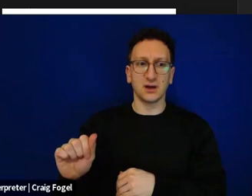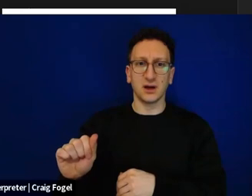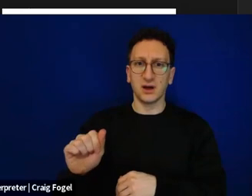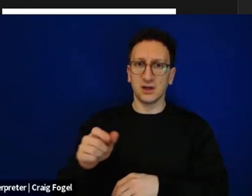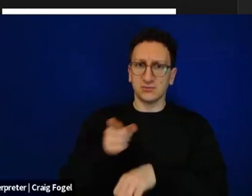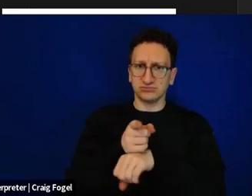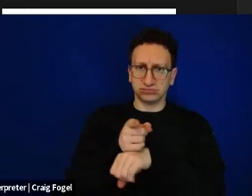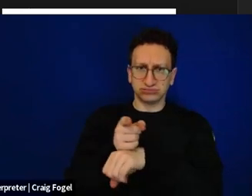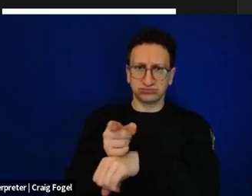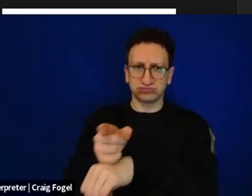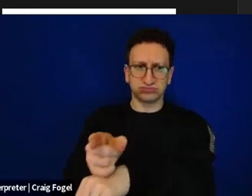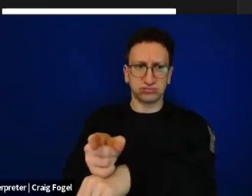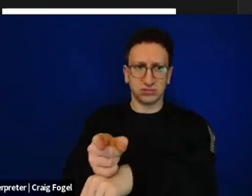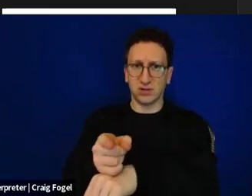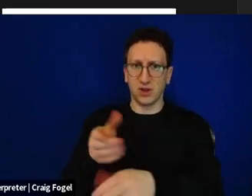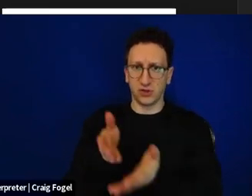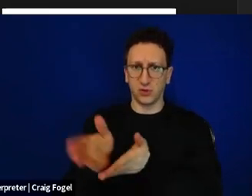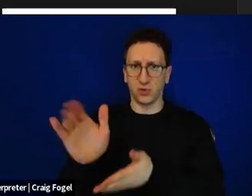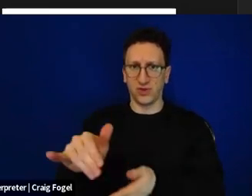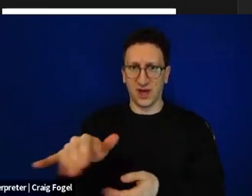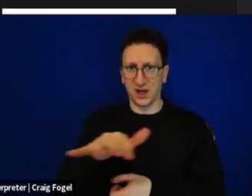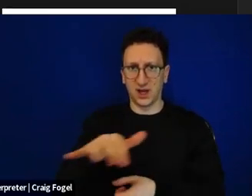building on the left of us. And it really is the road